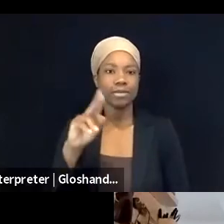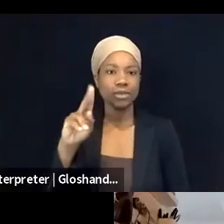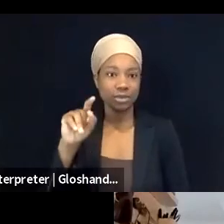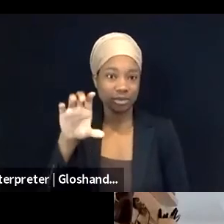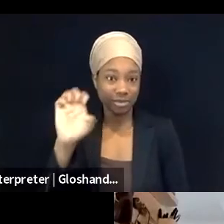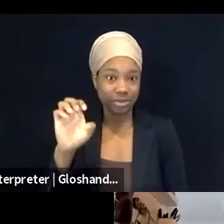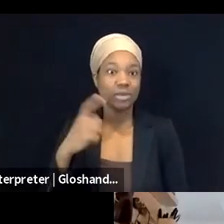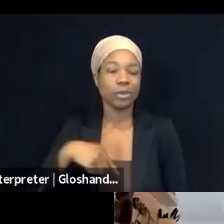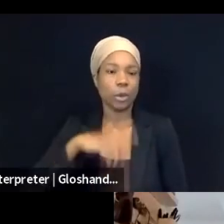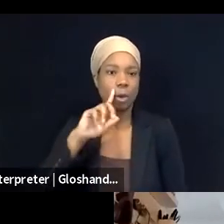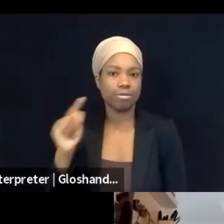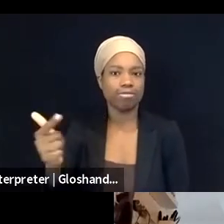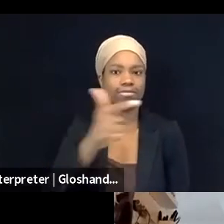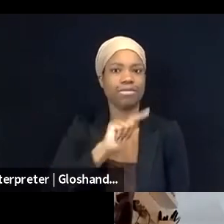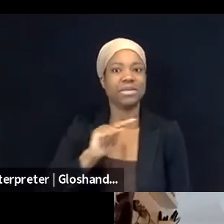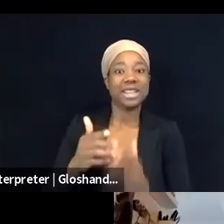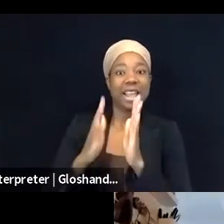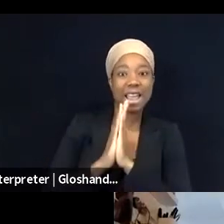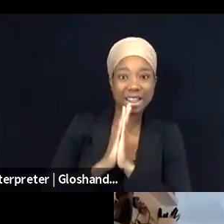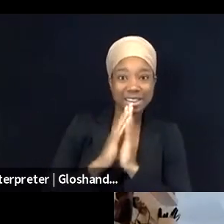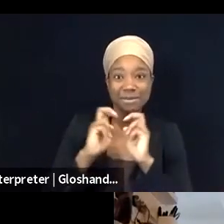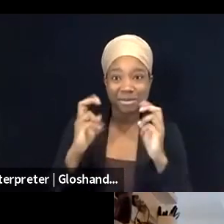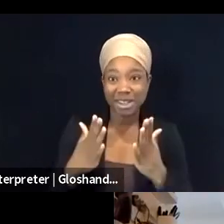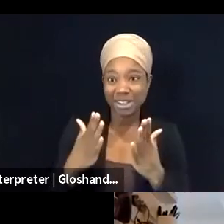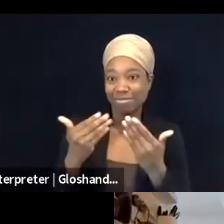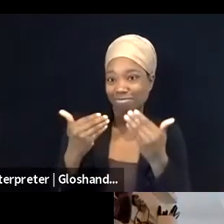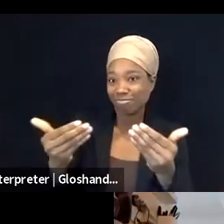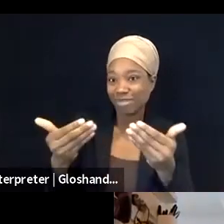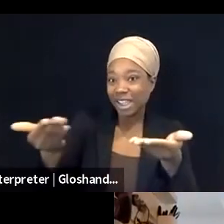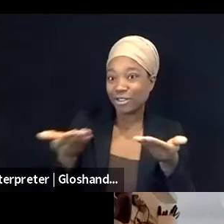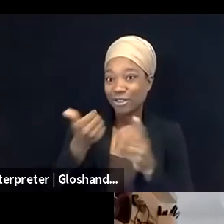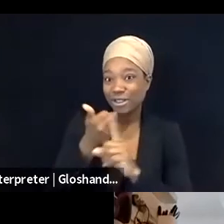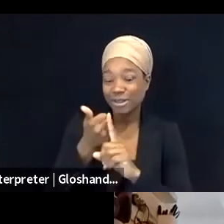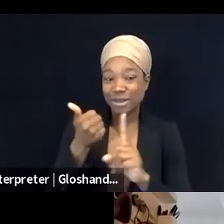to introduce themselves. What I'd like is for each of our colleagues here